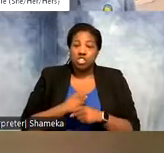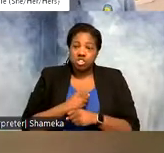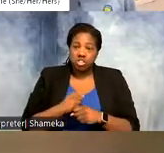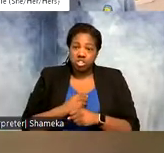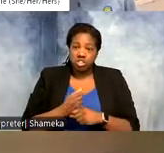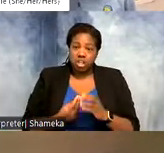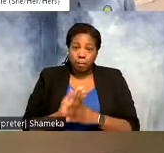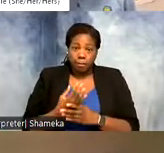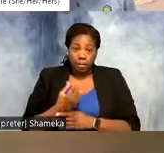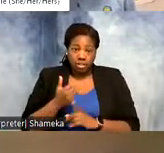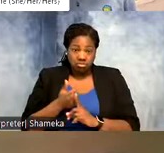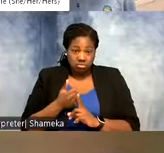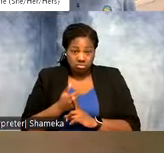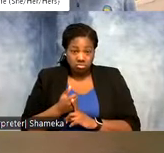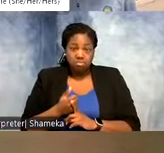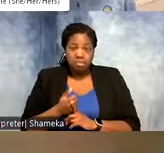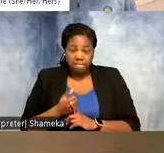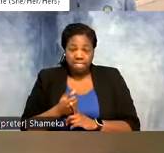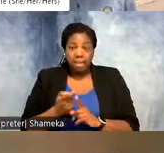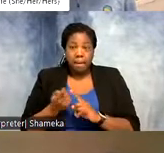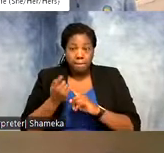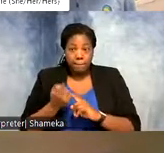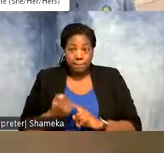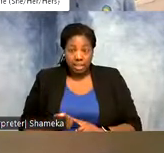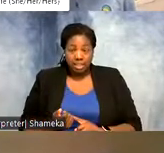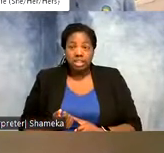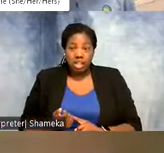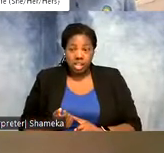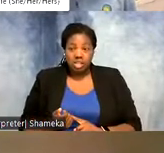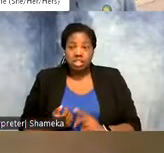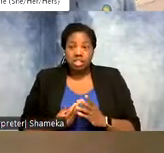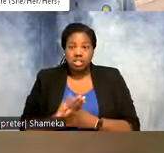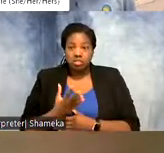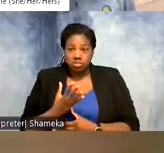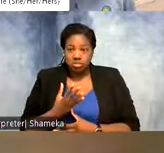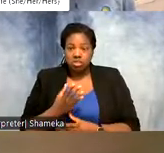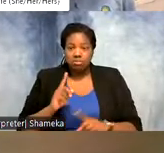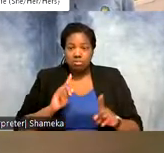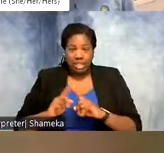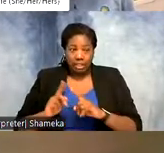plant actually, so it's a bean that comes from a plant that grows in a variety of locations, often in